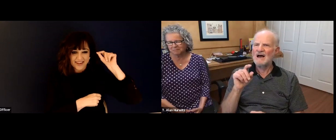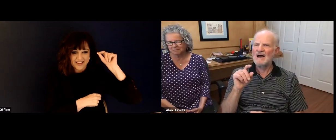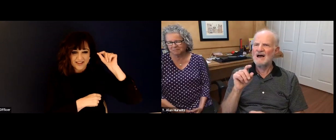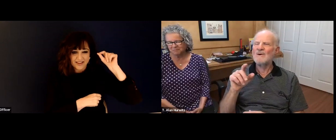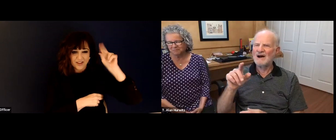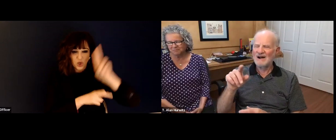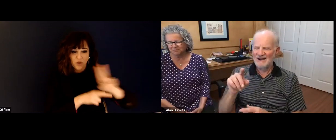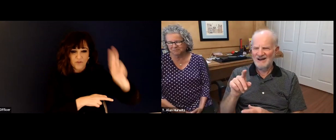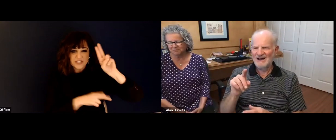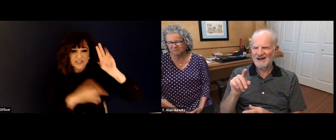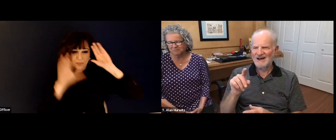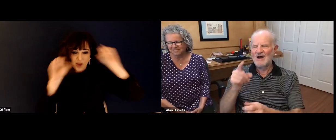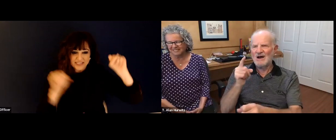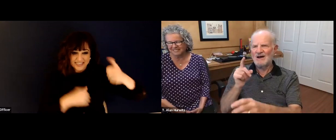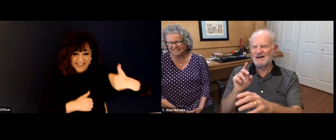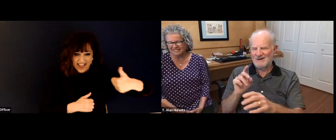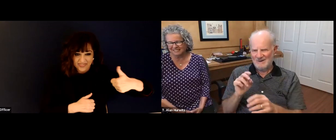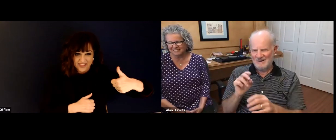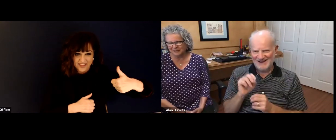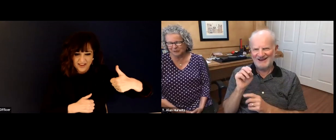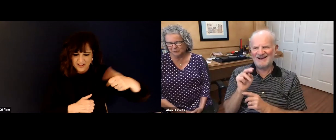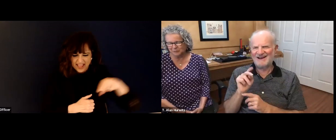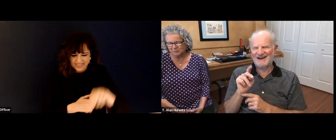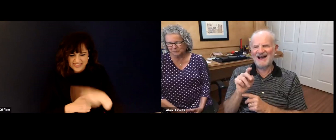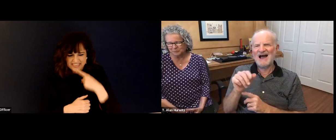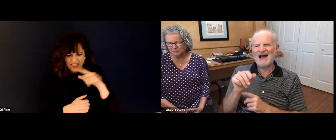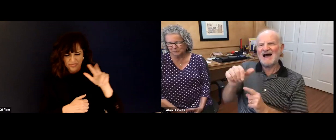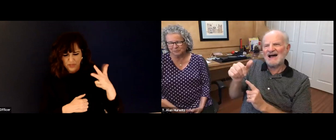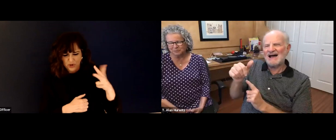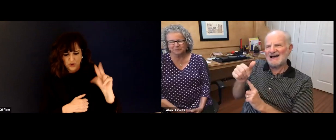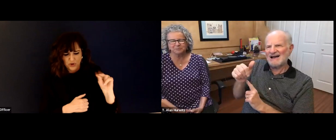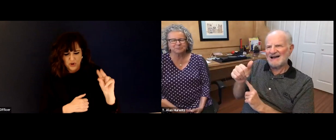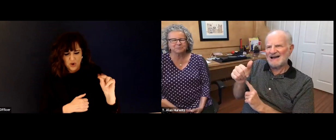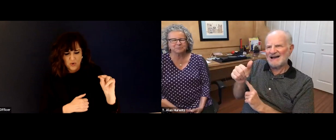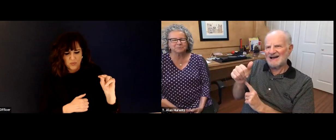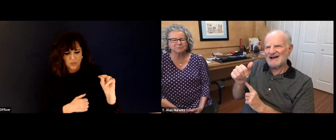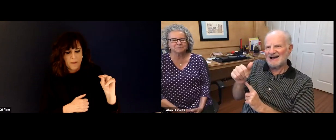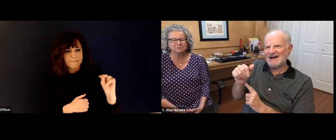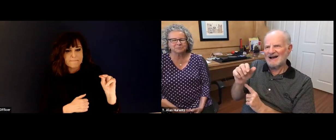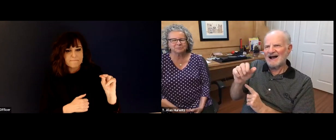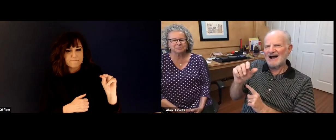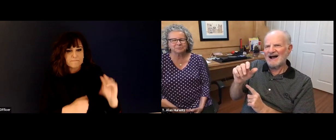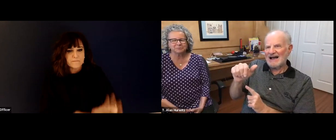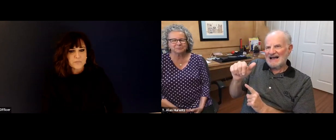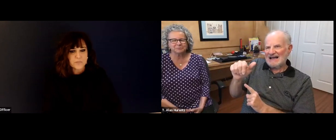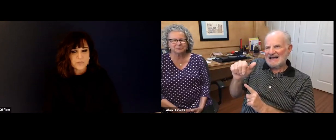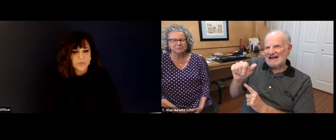know, you were actually the 10th. Deaf president. Is that right? Is it the 10th president?